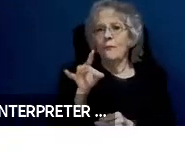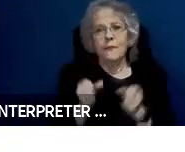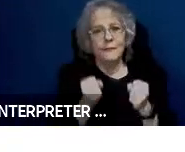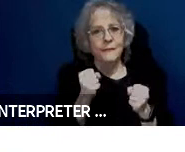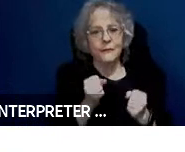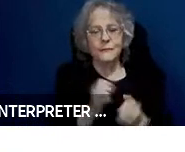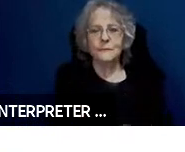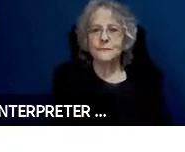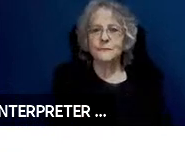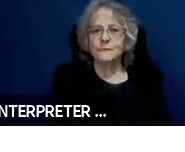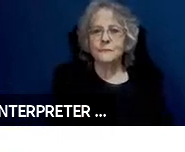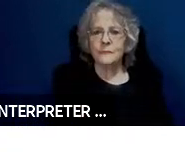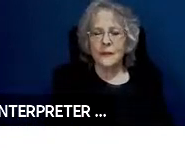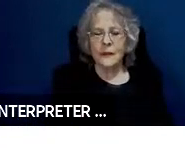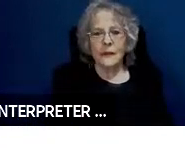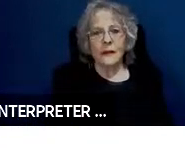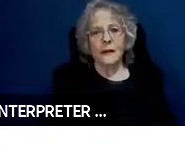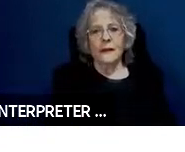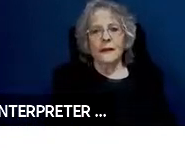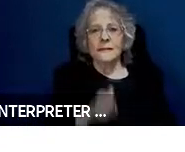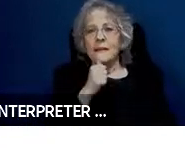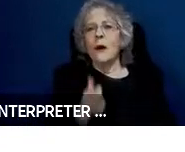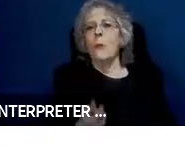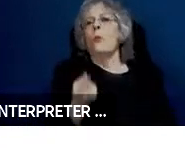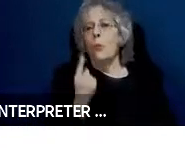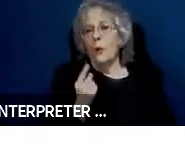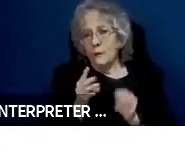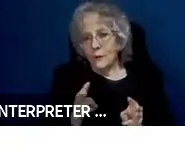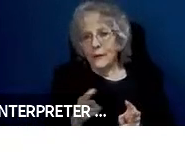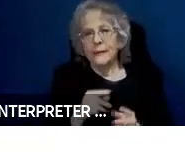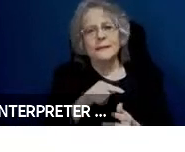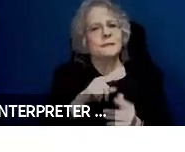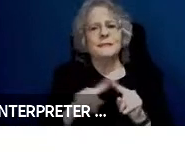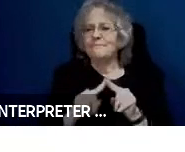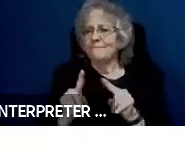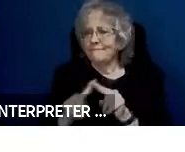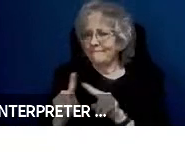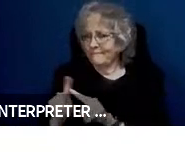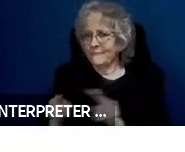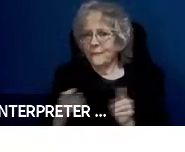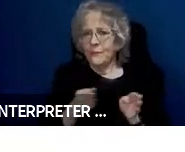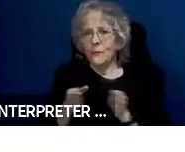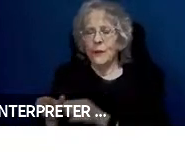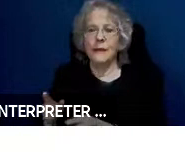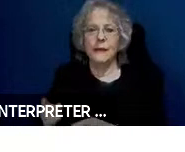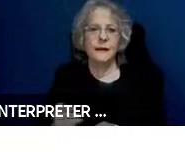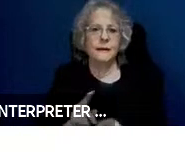way. It is going to have to be a number of ways. Having different colored lights works if you can